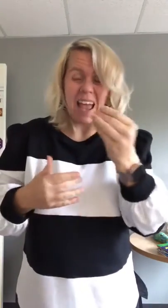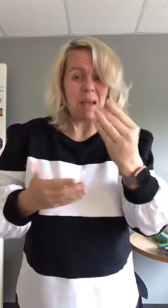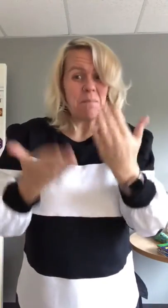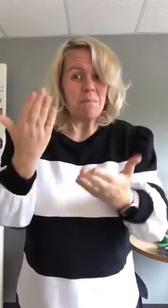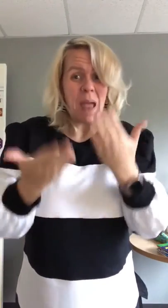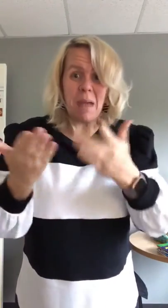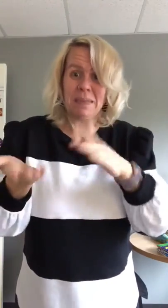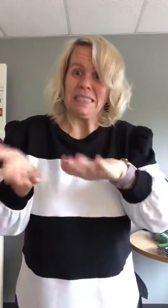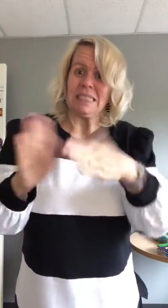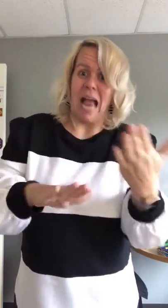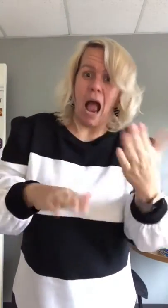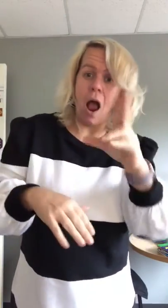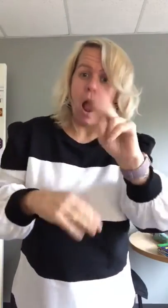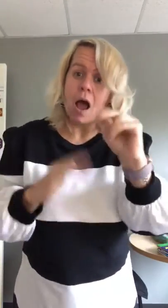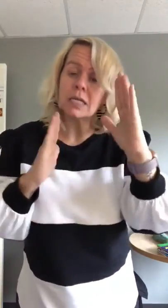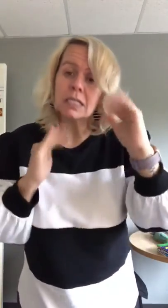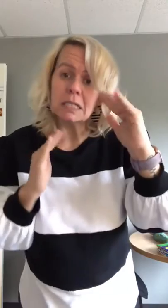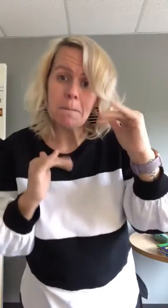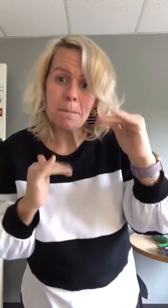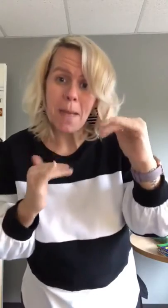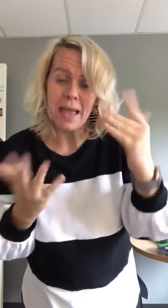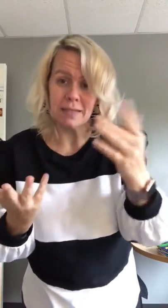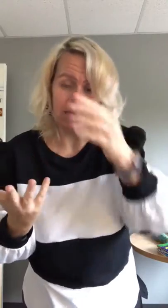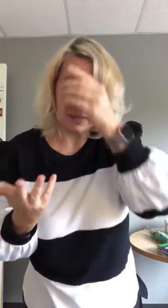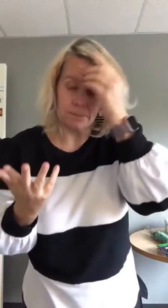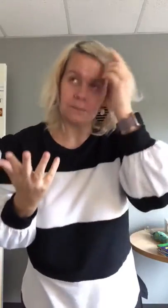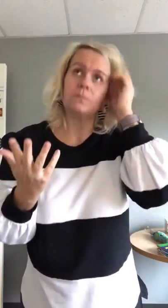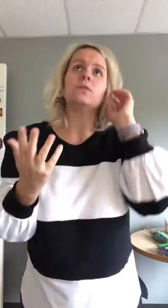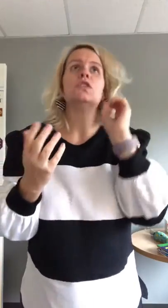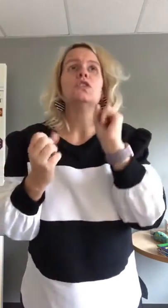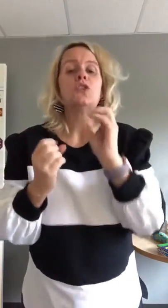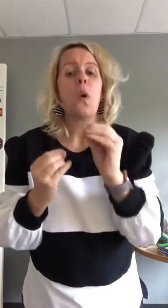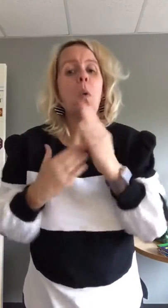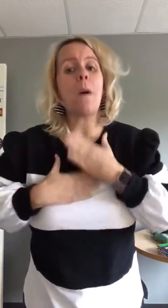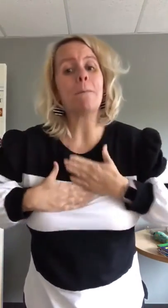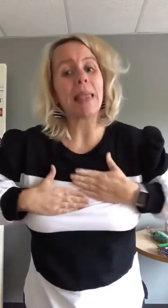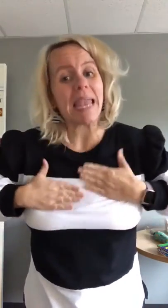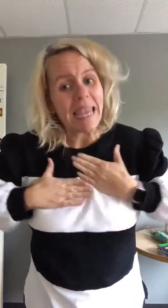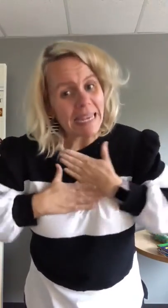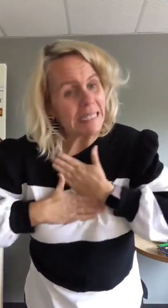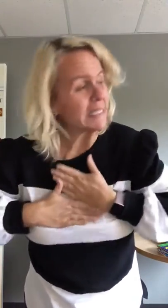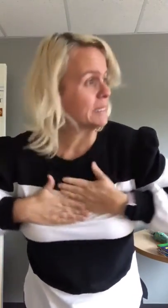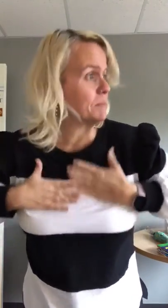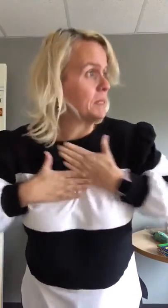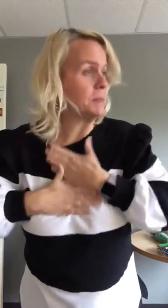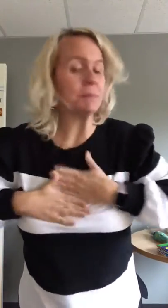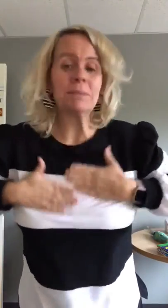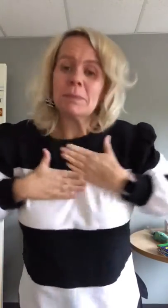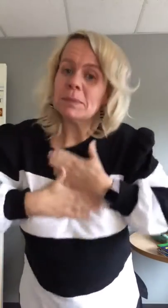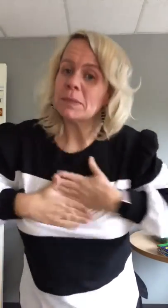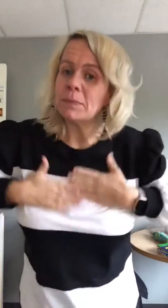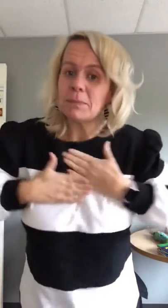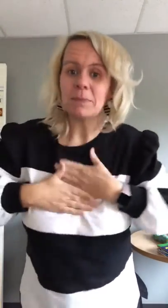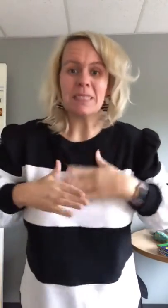and possibly die unexpectedly. So, please and please